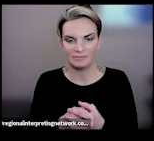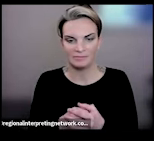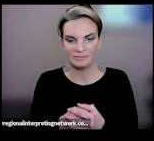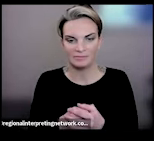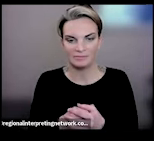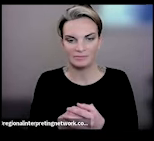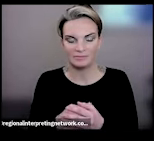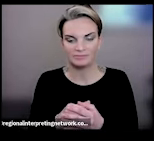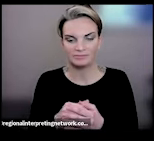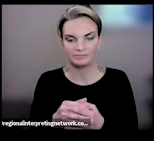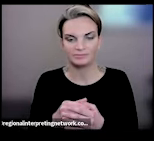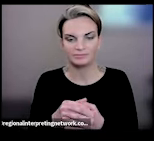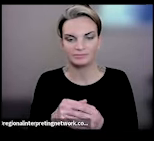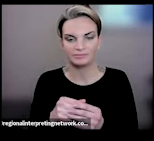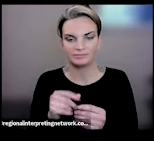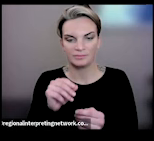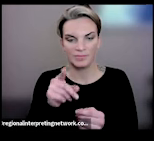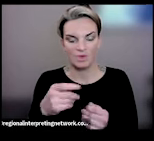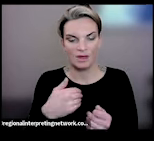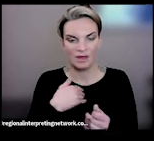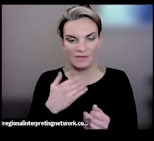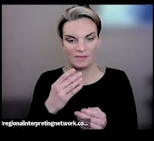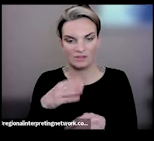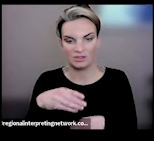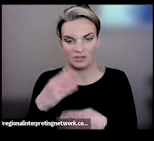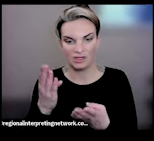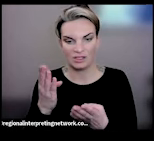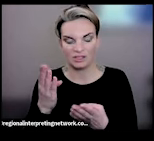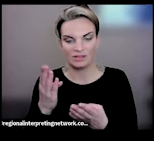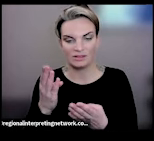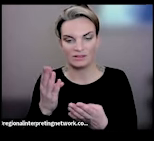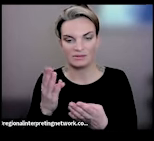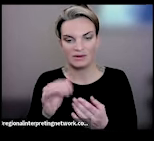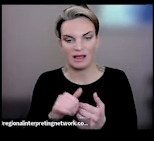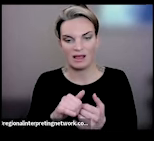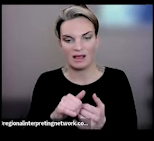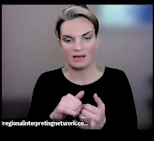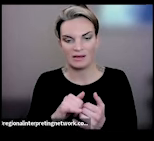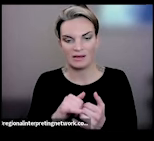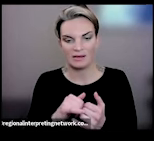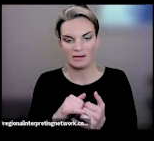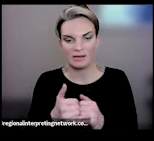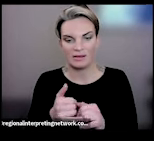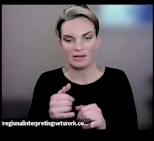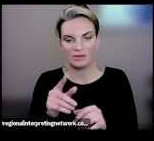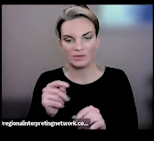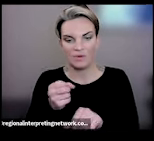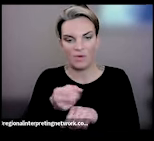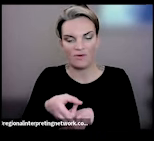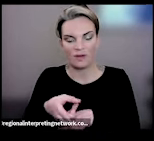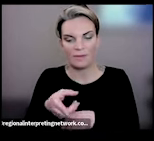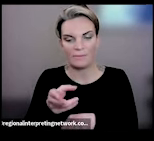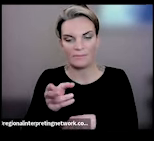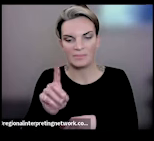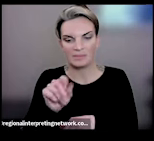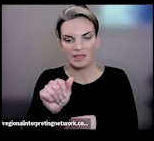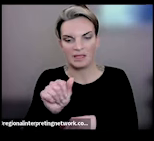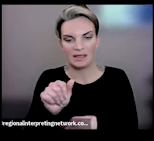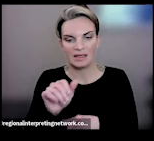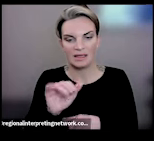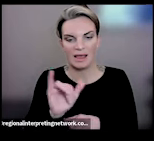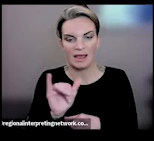have suggestions for overcoming disability- related food problems, like picky eating, sensory